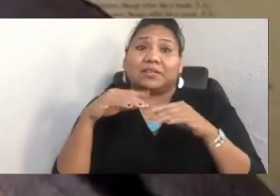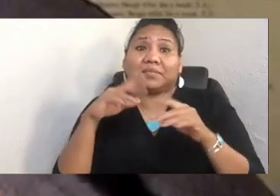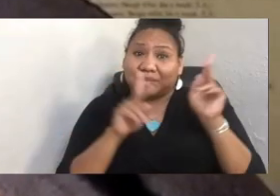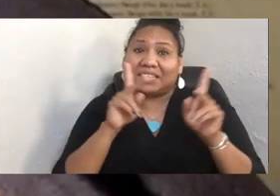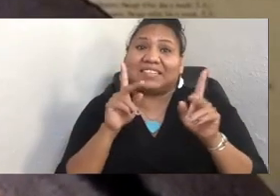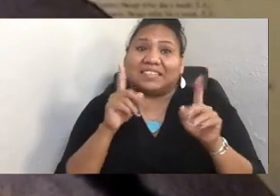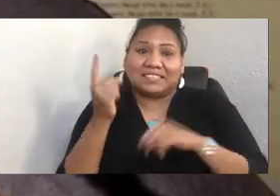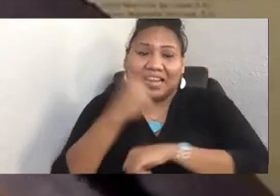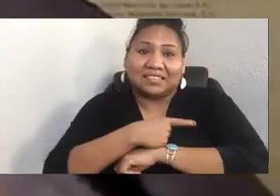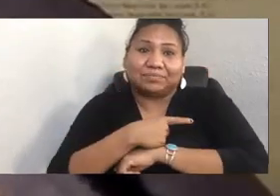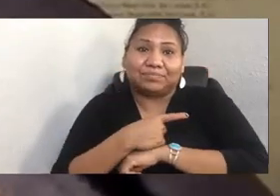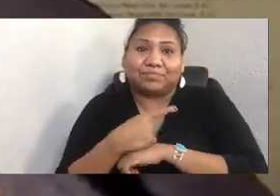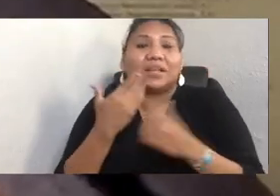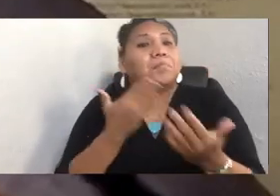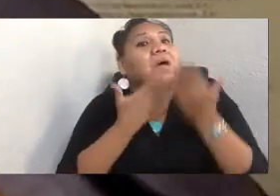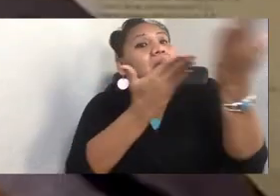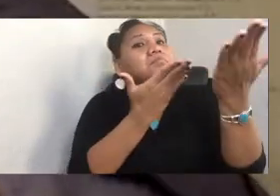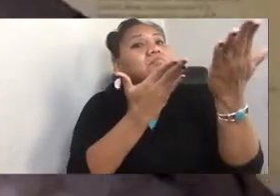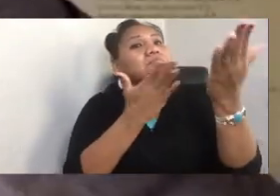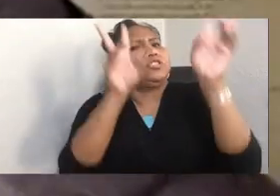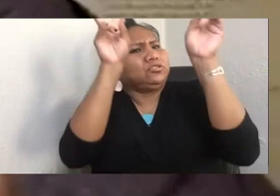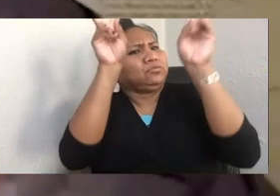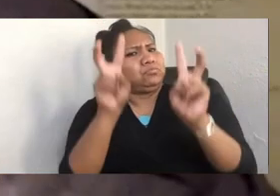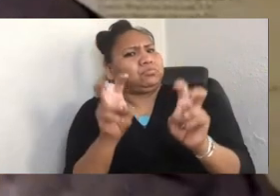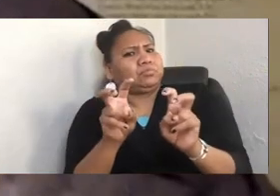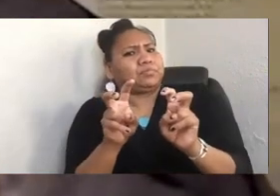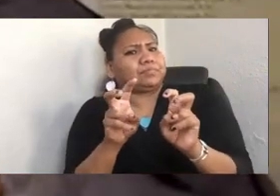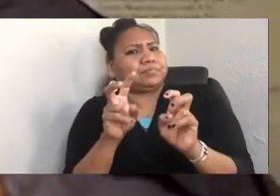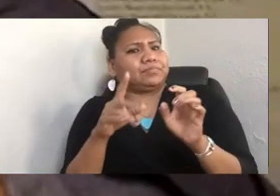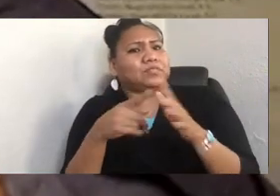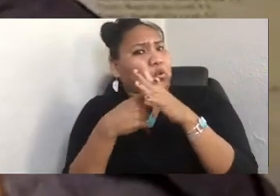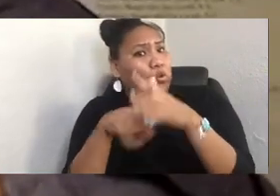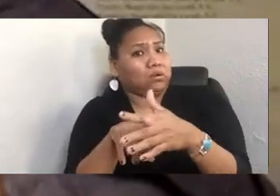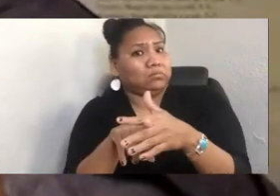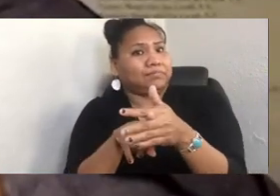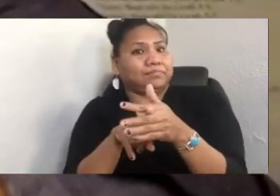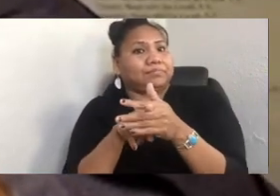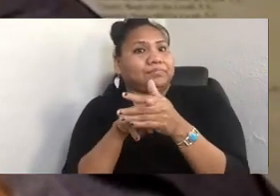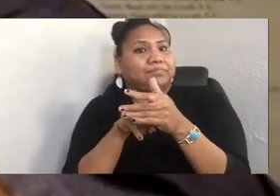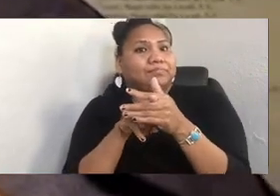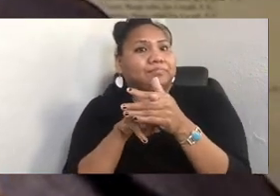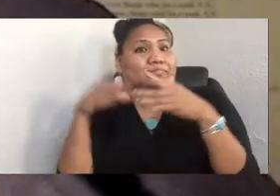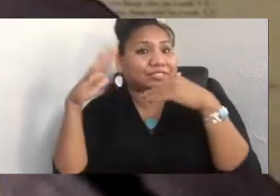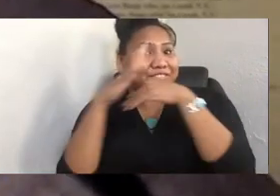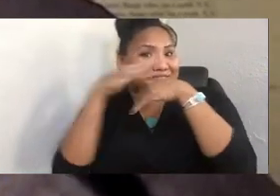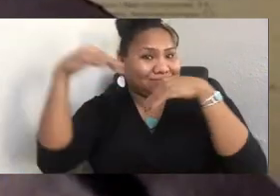That original Indigenous Peoples' Day was a counter-protest to the 500th anniversary of Columbus